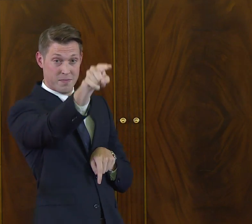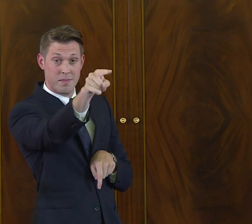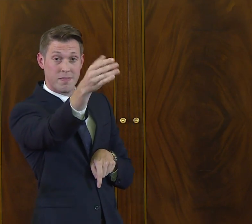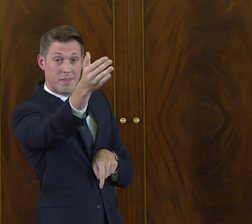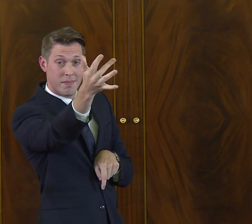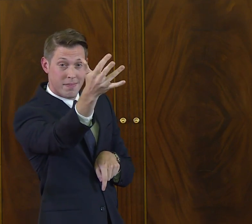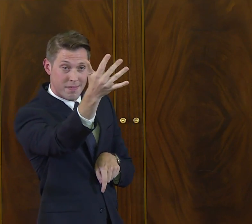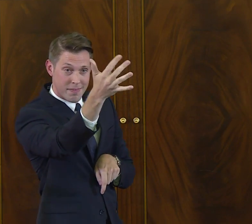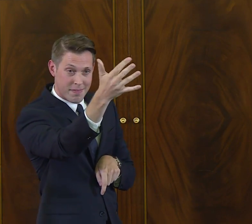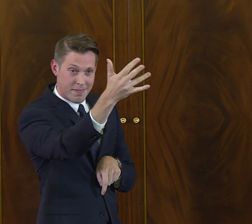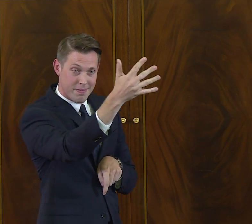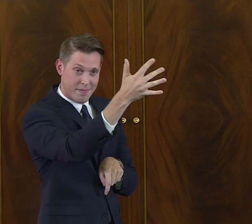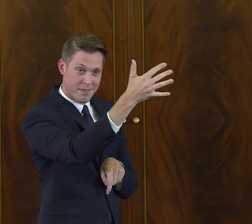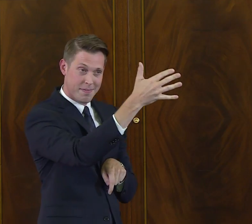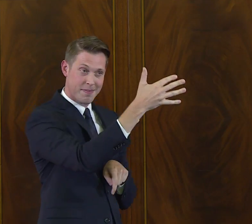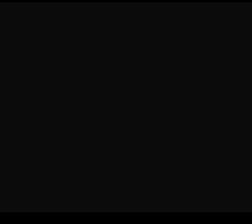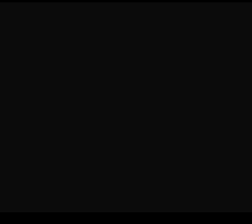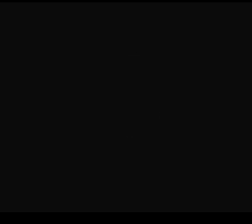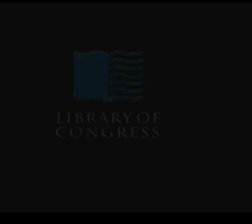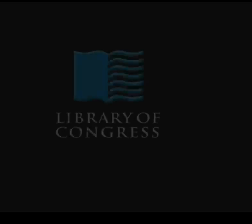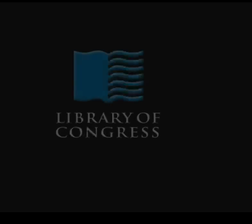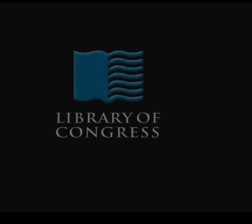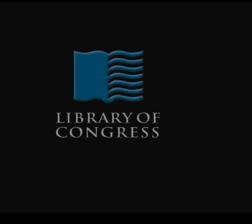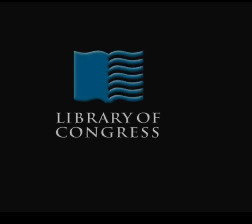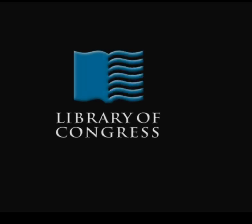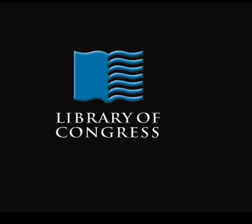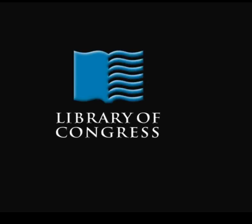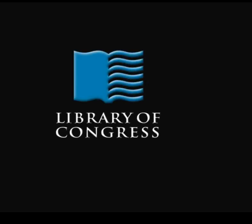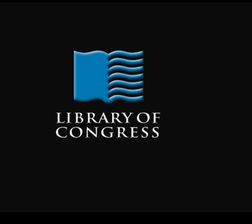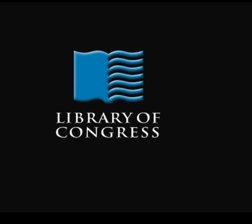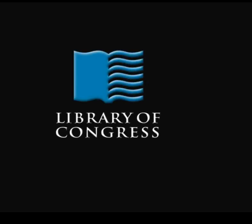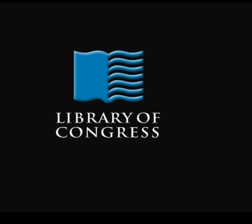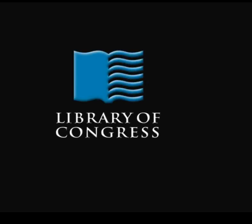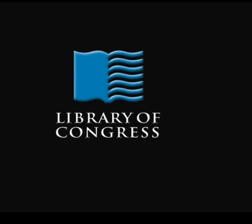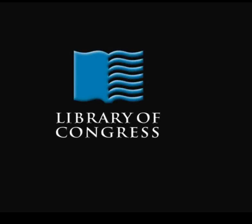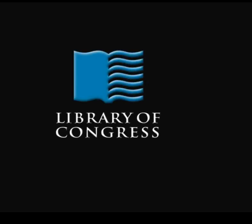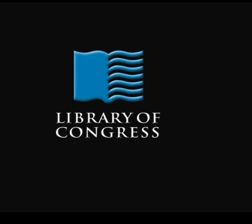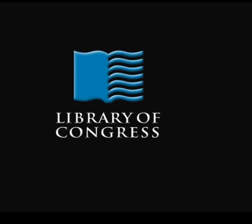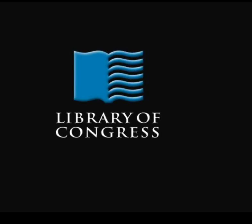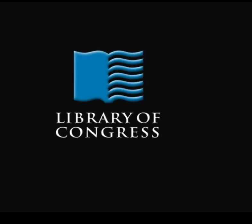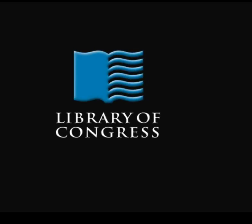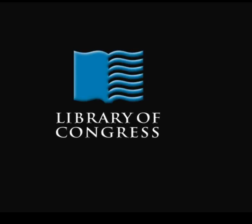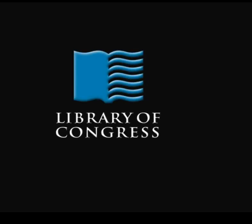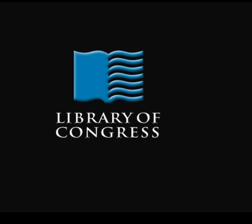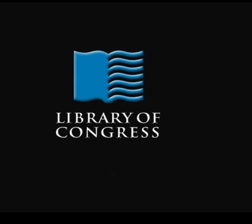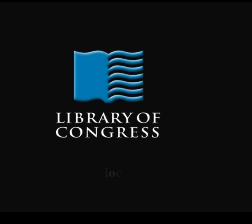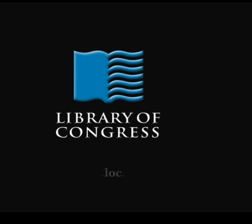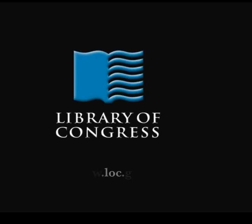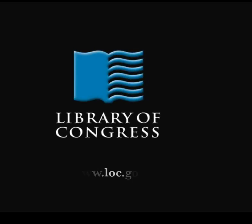of the collections we have- Announcer: This has been a presentation of the Library of Congress.